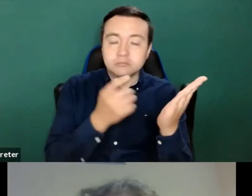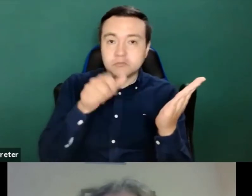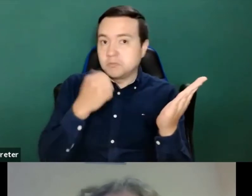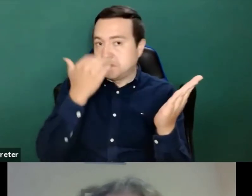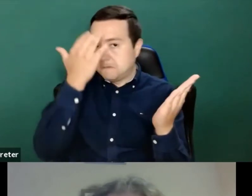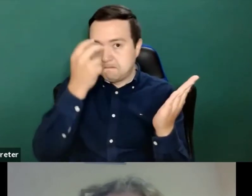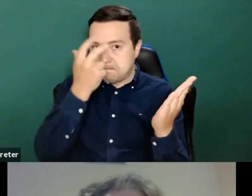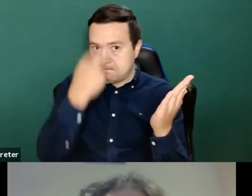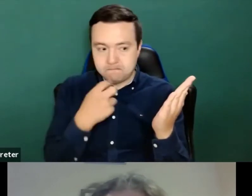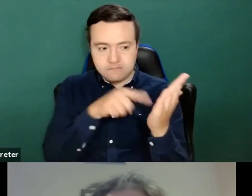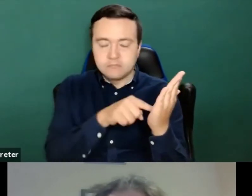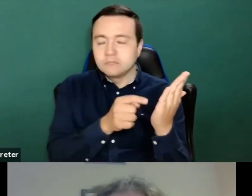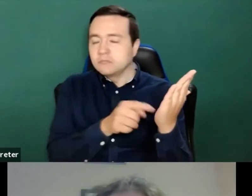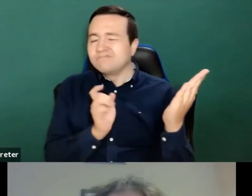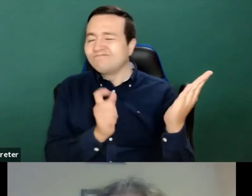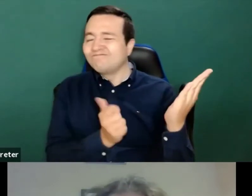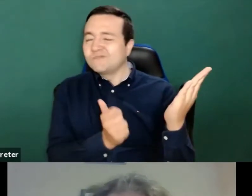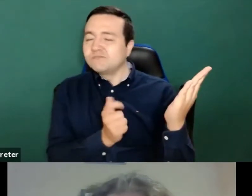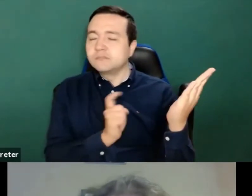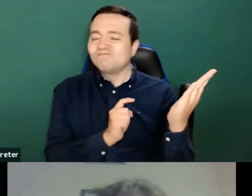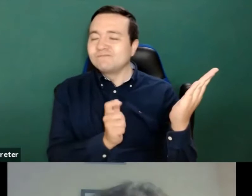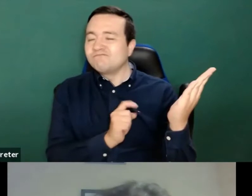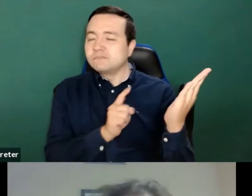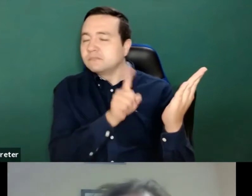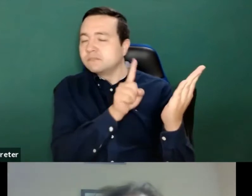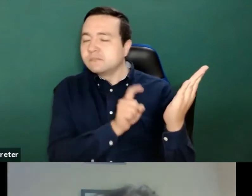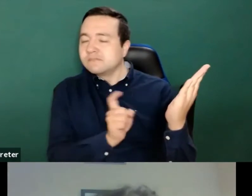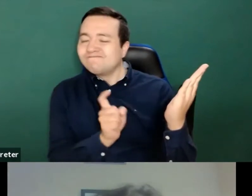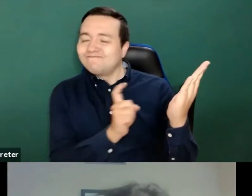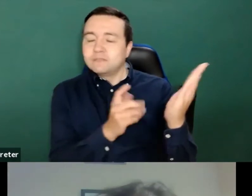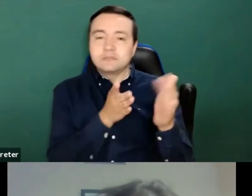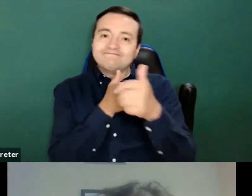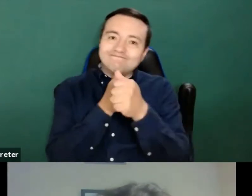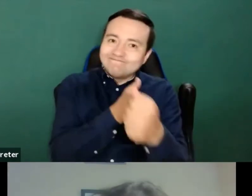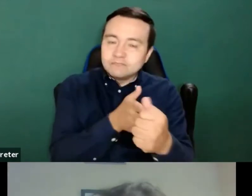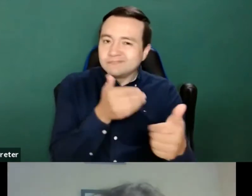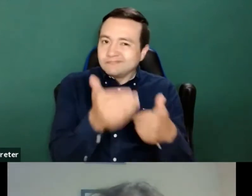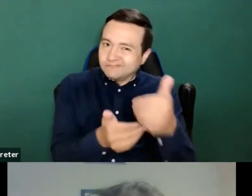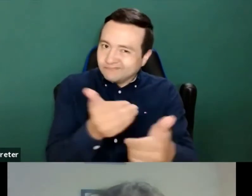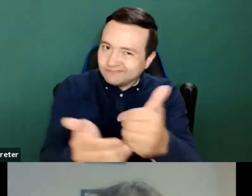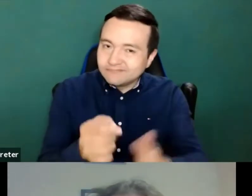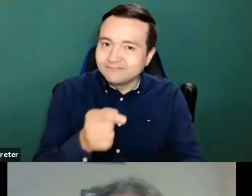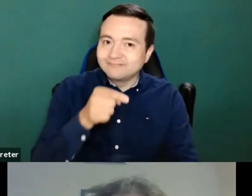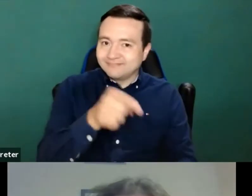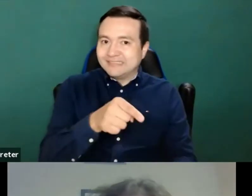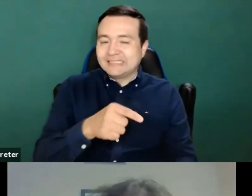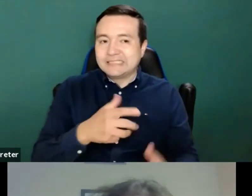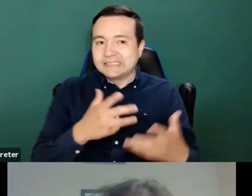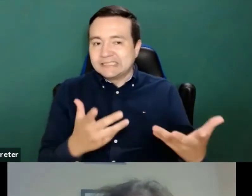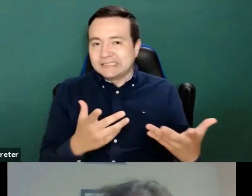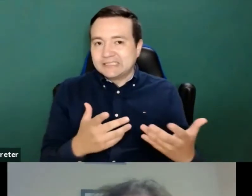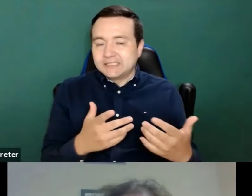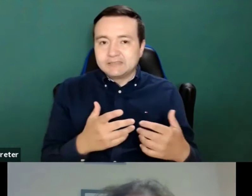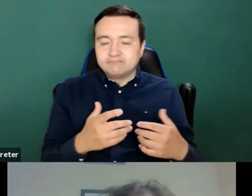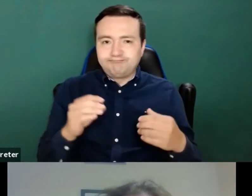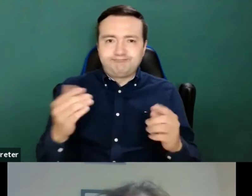So the very first step of the app, and there were many misled items to all the process.